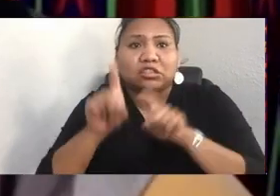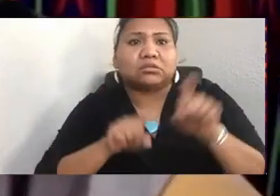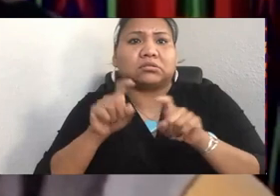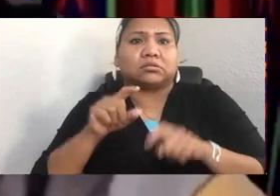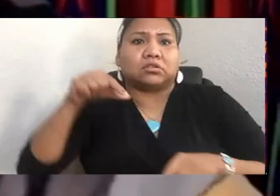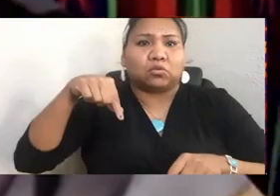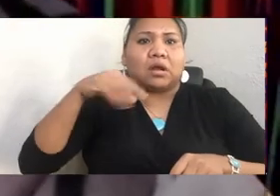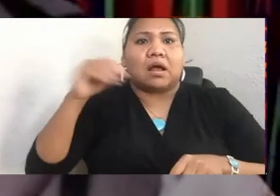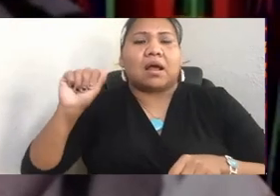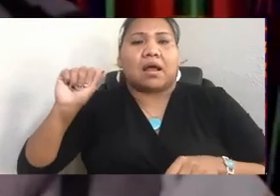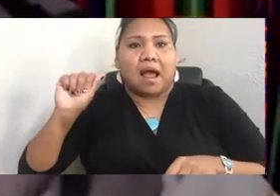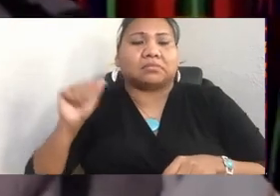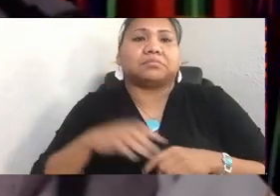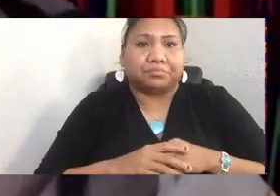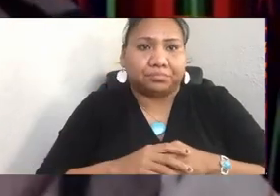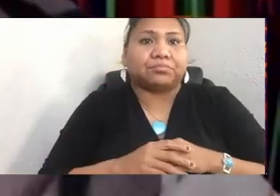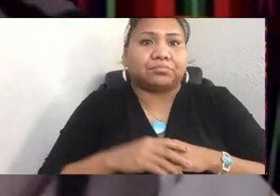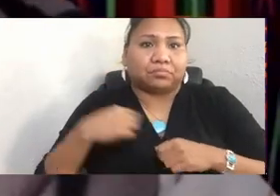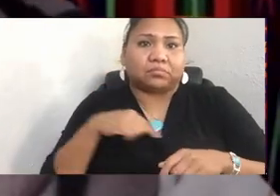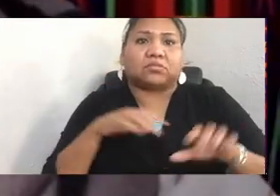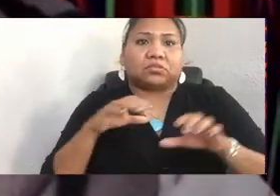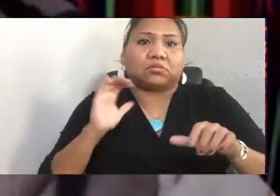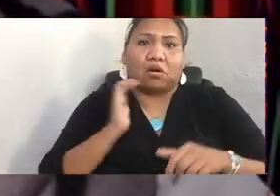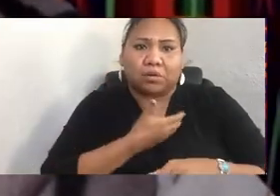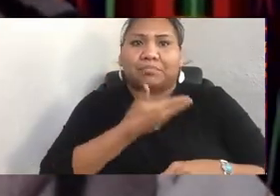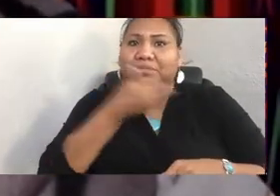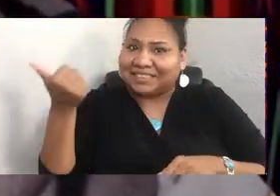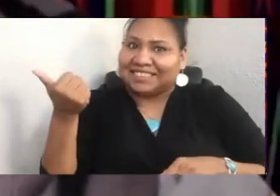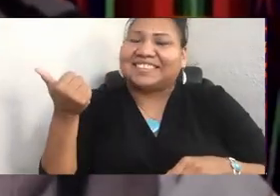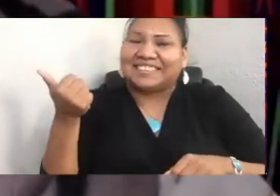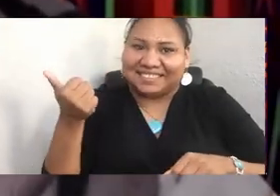and we'll do our best to get your question to Matika